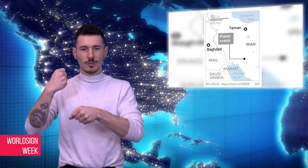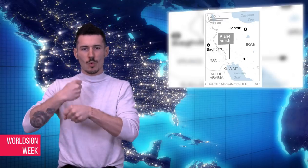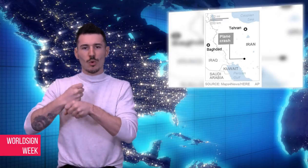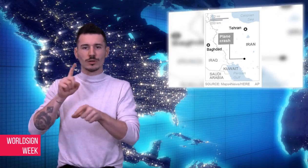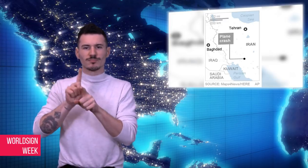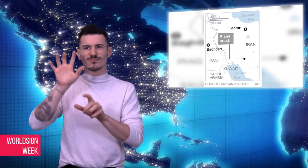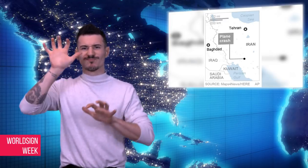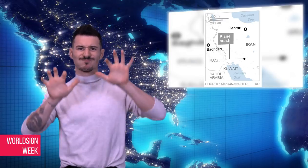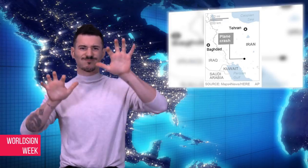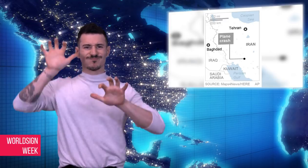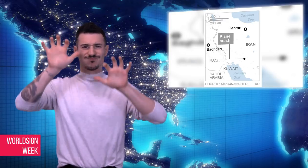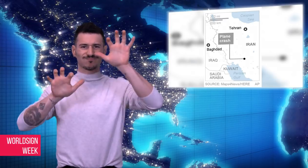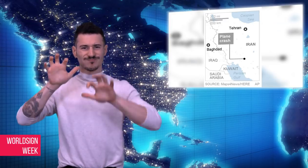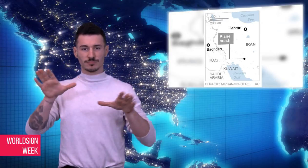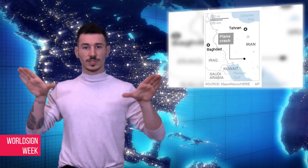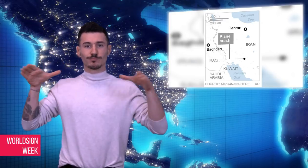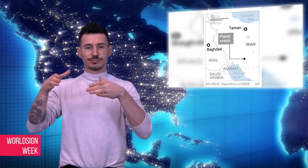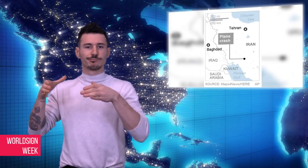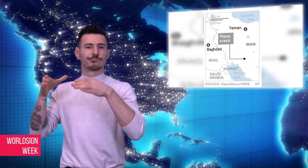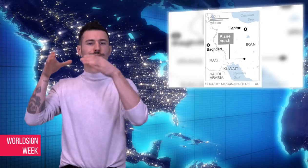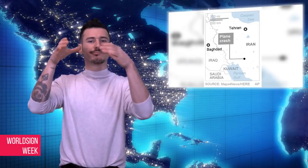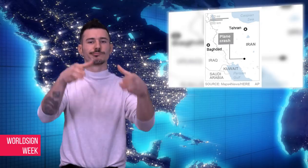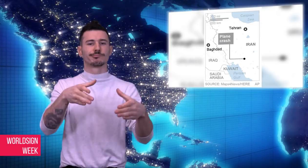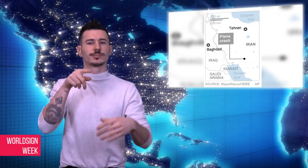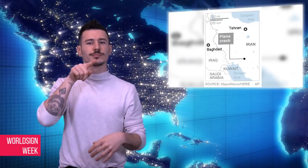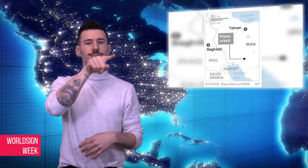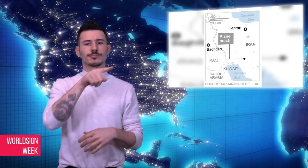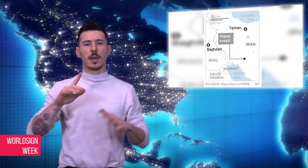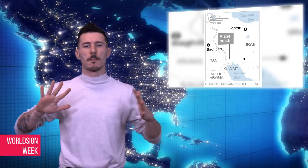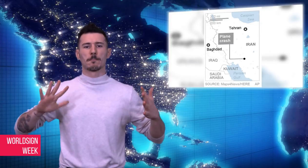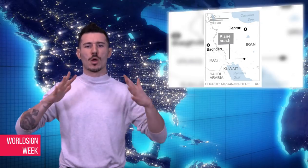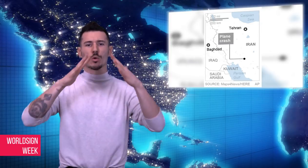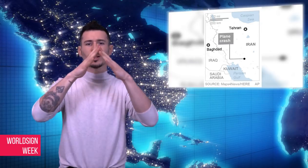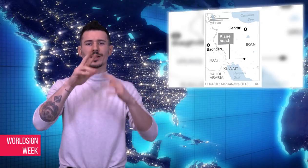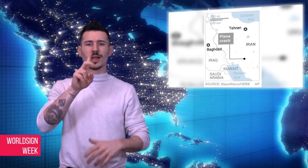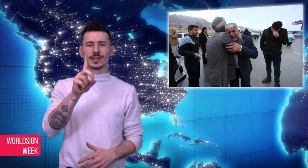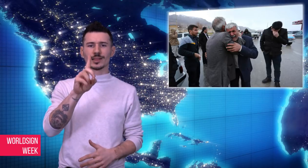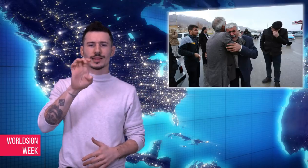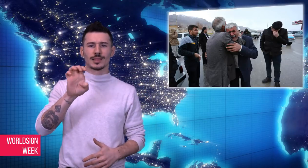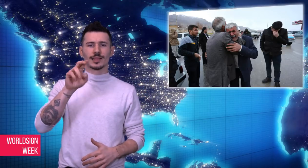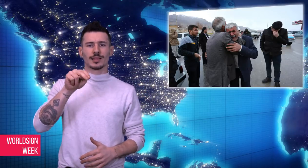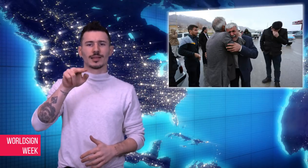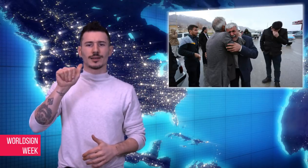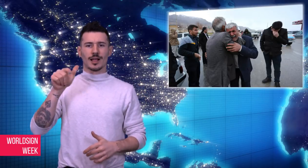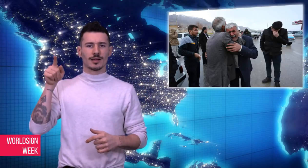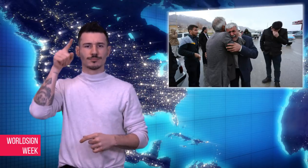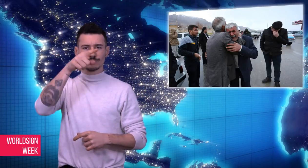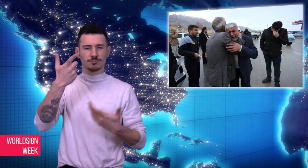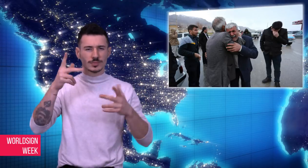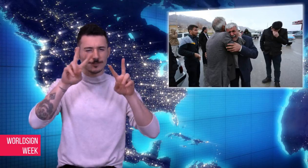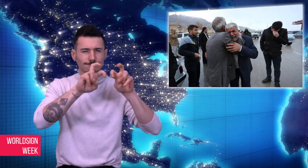efforts difficult. In addition, a seven-